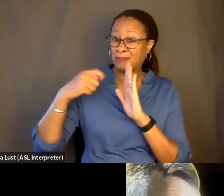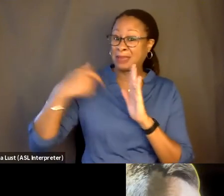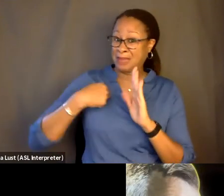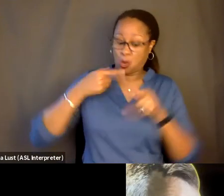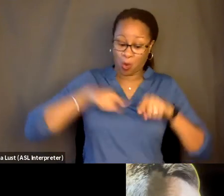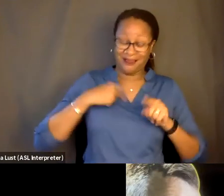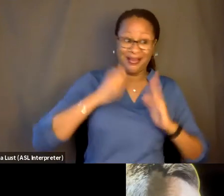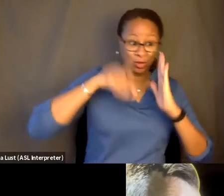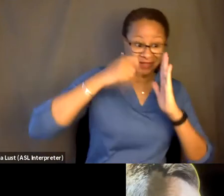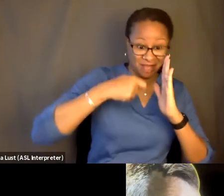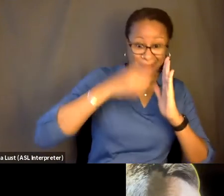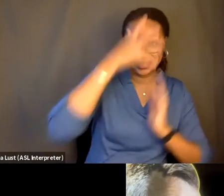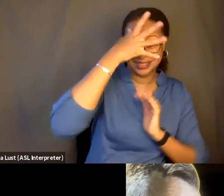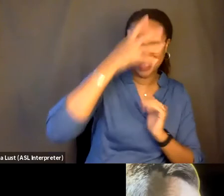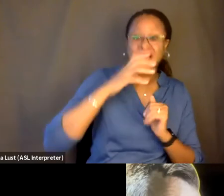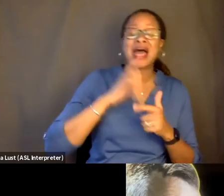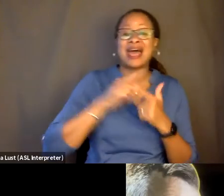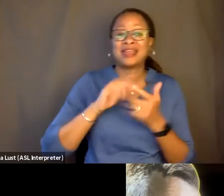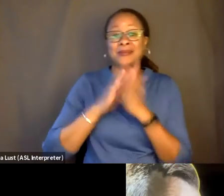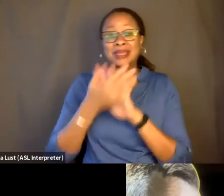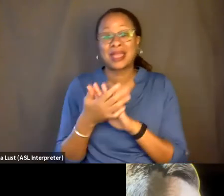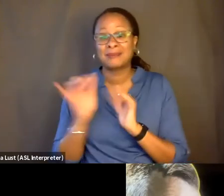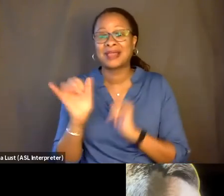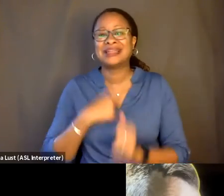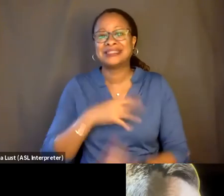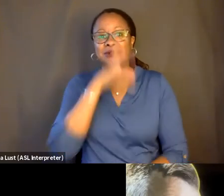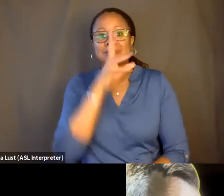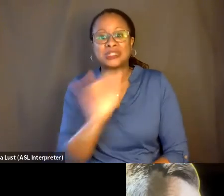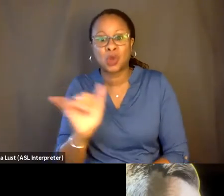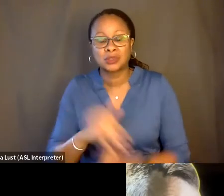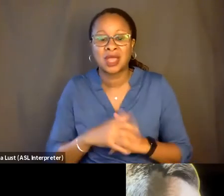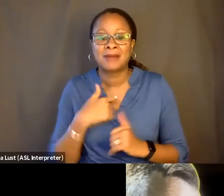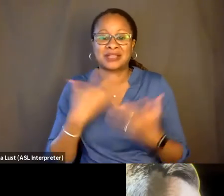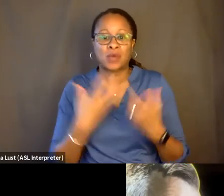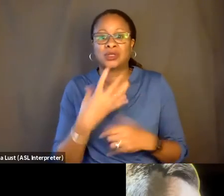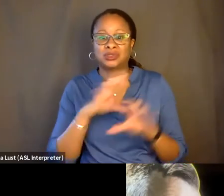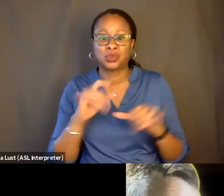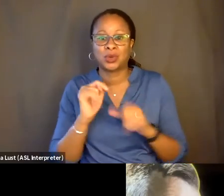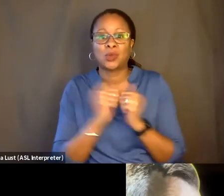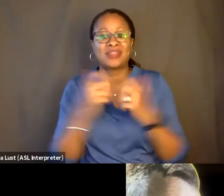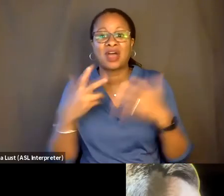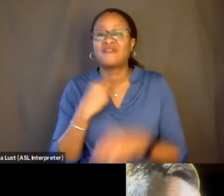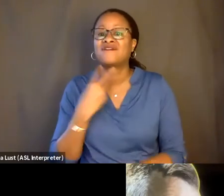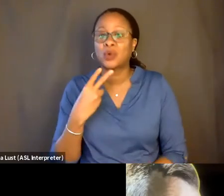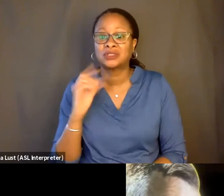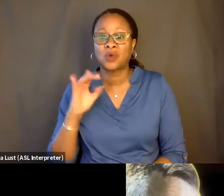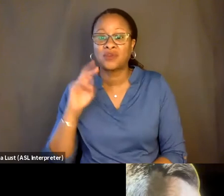And eventually it became like, oh, I have to speak too. You know, because I had wanted to do this film without voiceover of course, because that